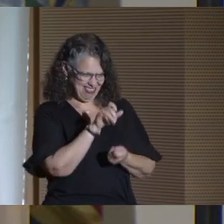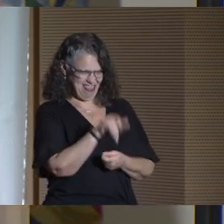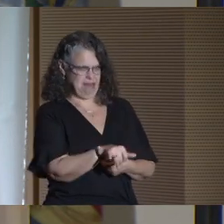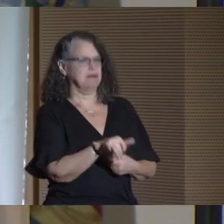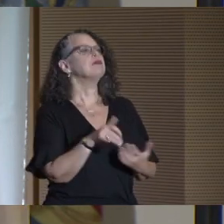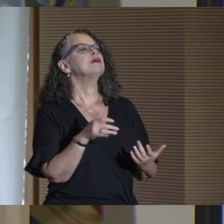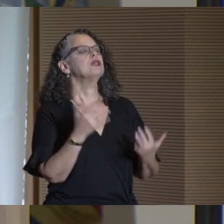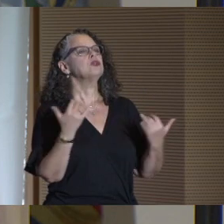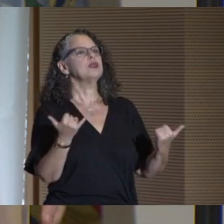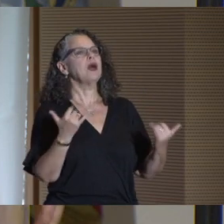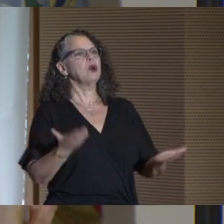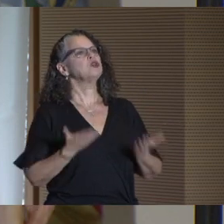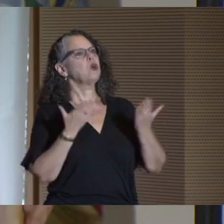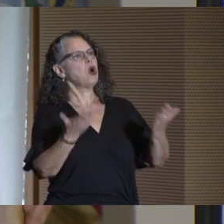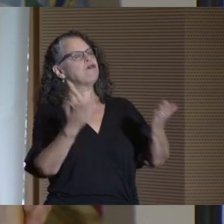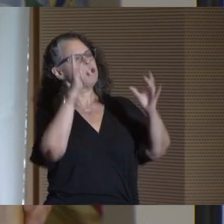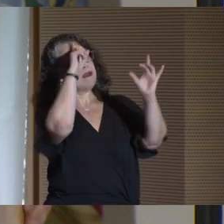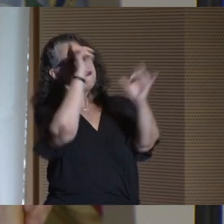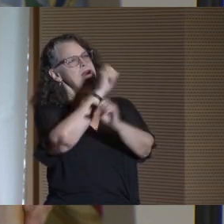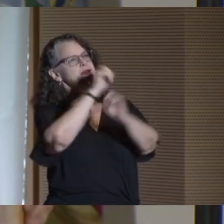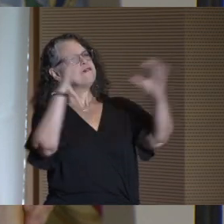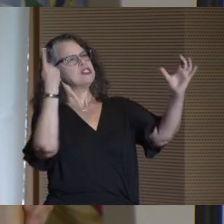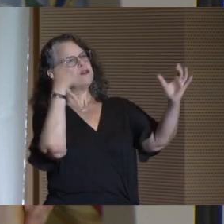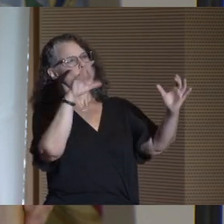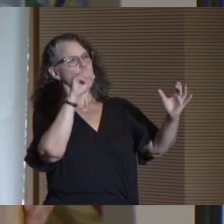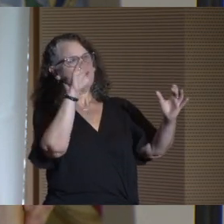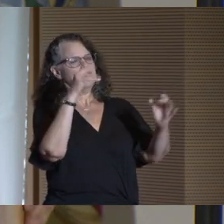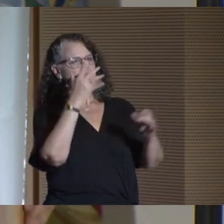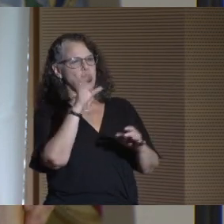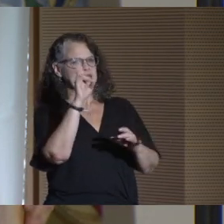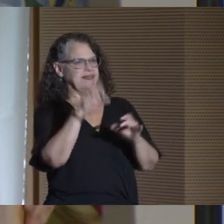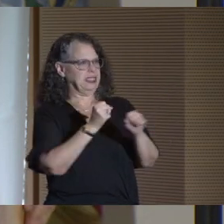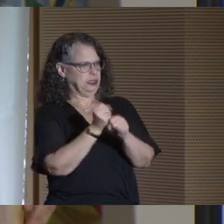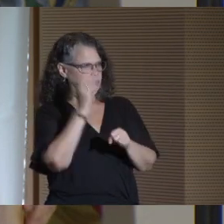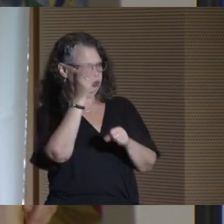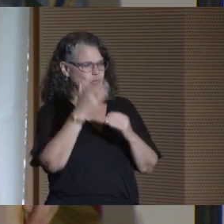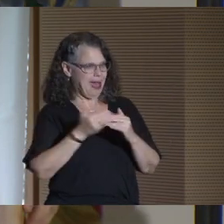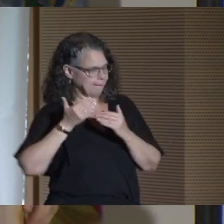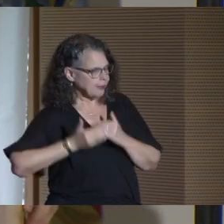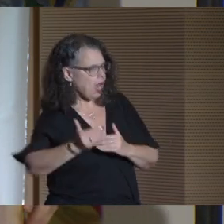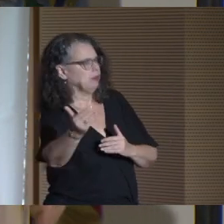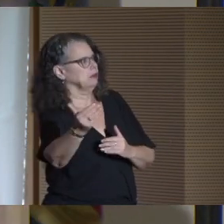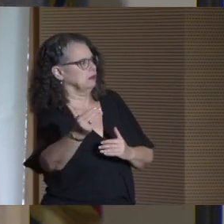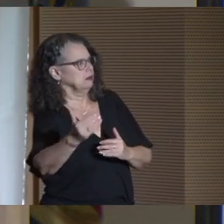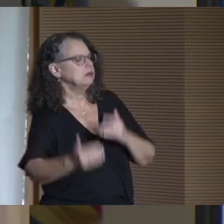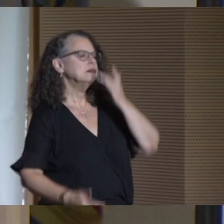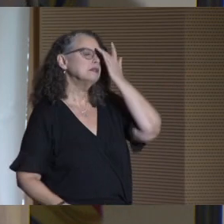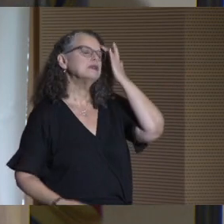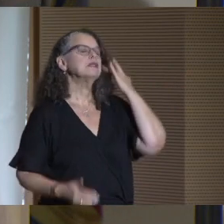Today, I'd like to offer a vision for CUNY for the next seven years and beyond.